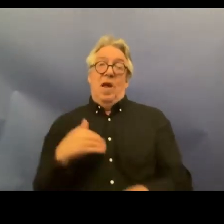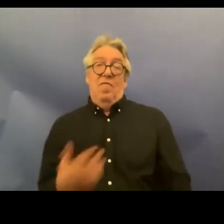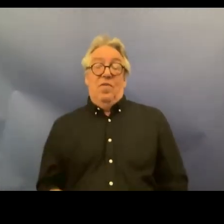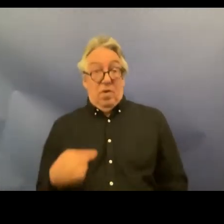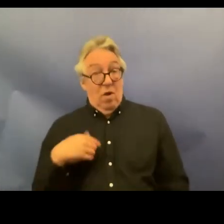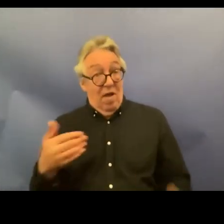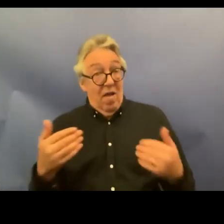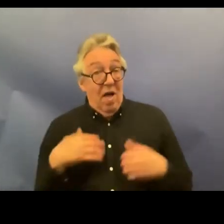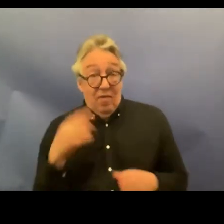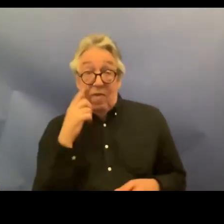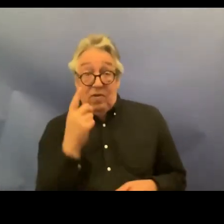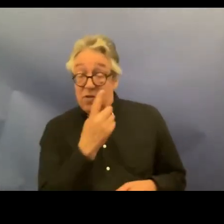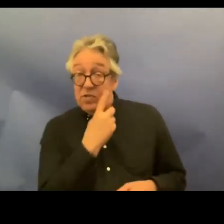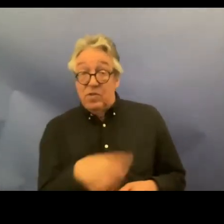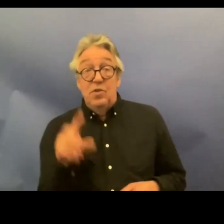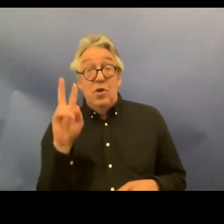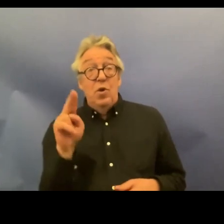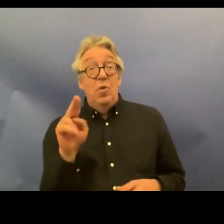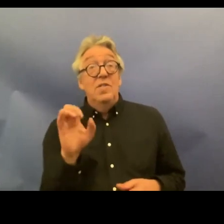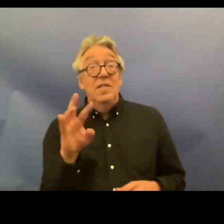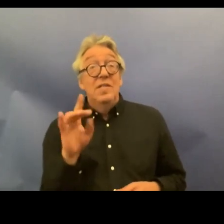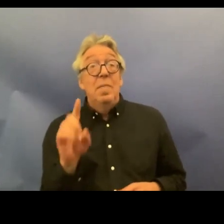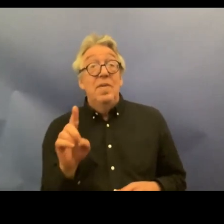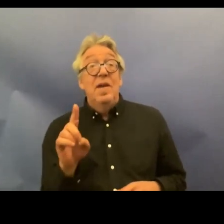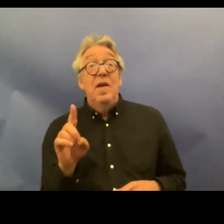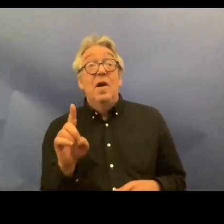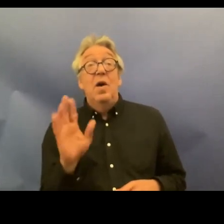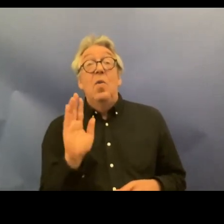incorporation of the crpd would not solve by itself but would be an